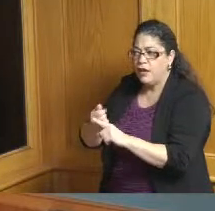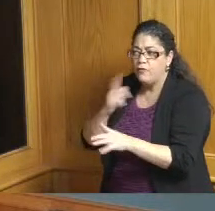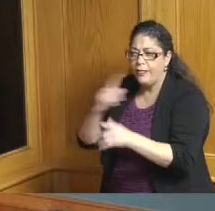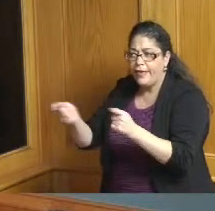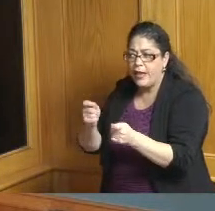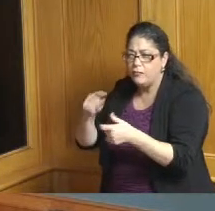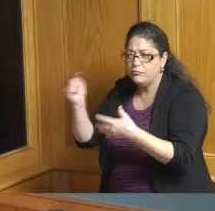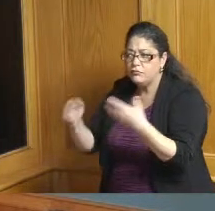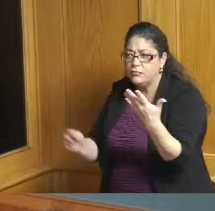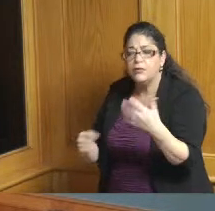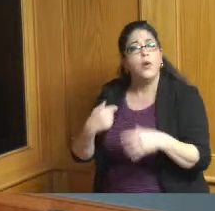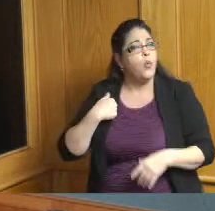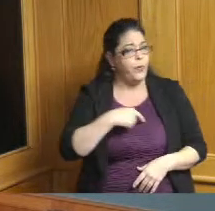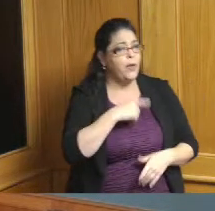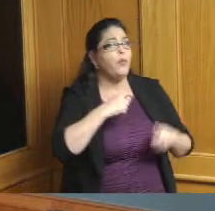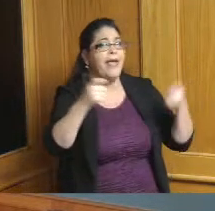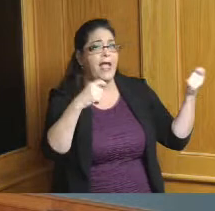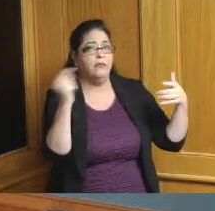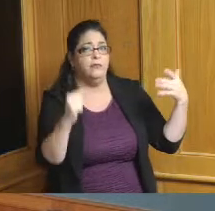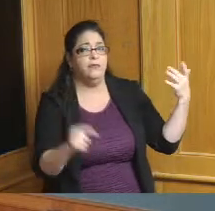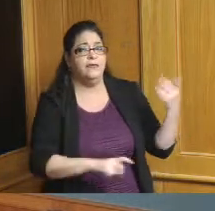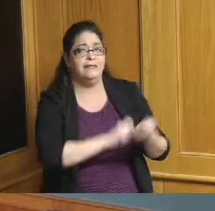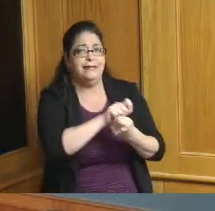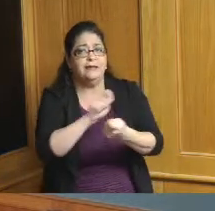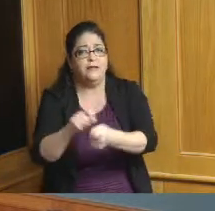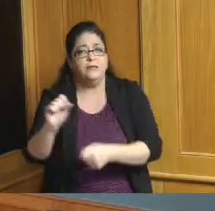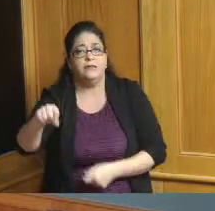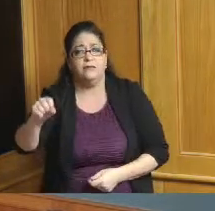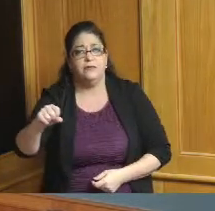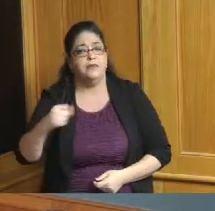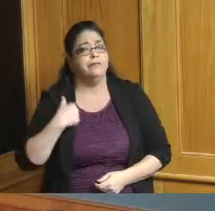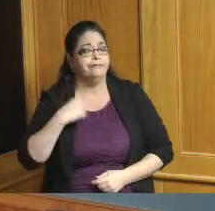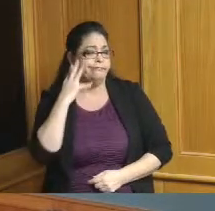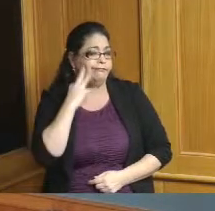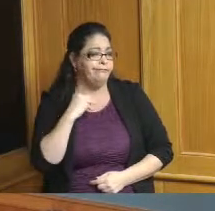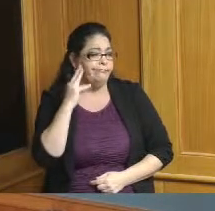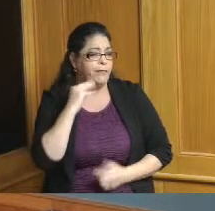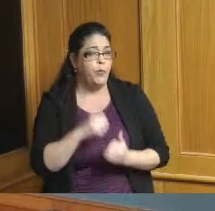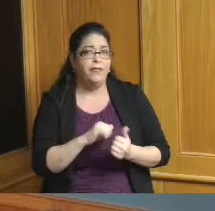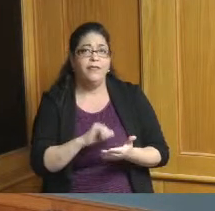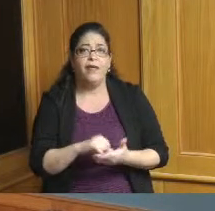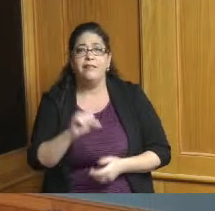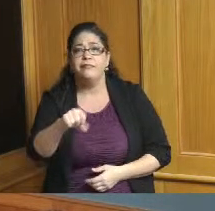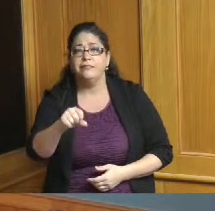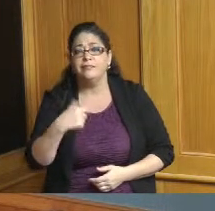us at Meegan Construction obviously we have a a lot of experience we plan on doing this and you